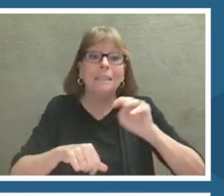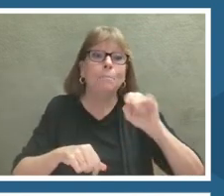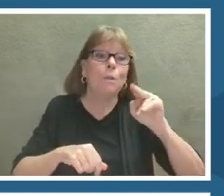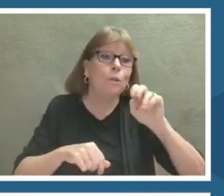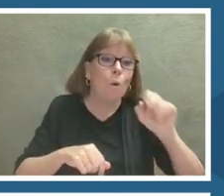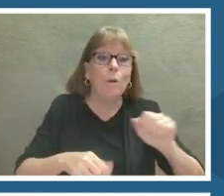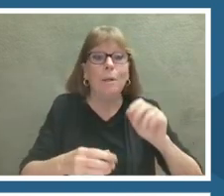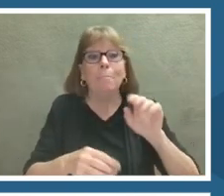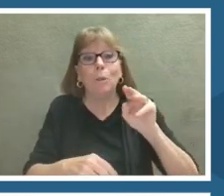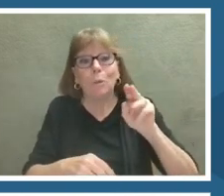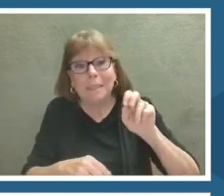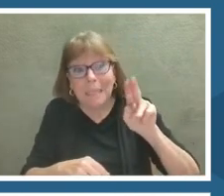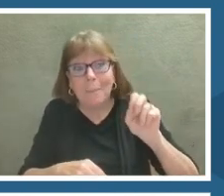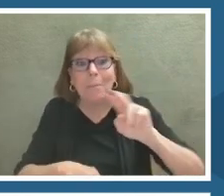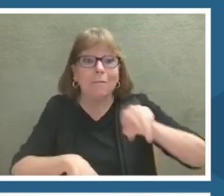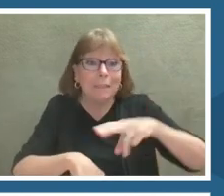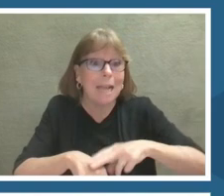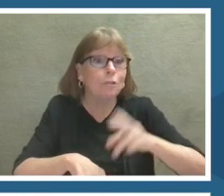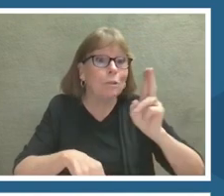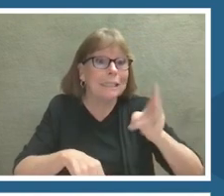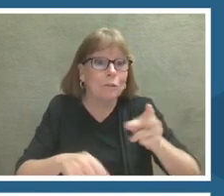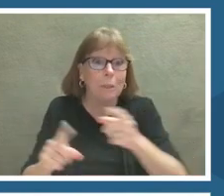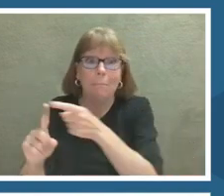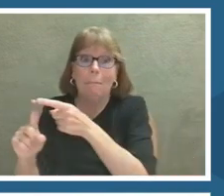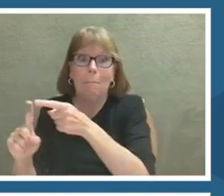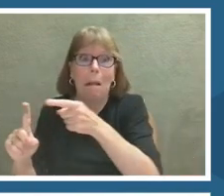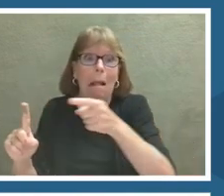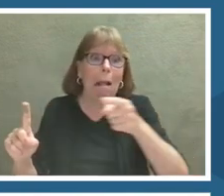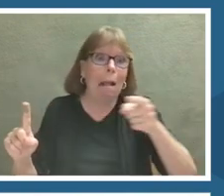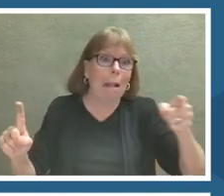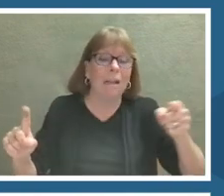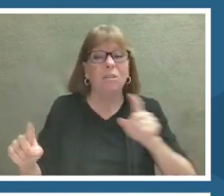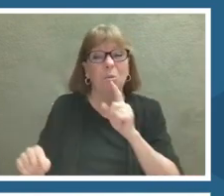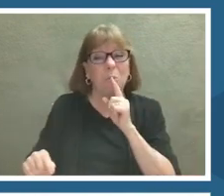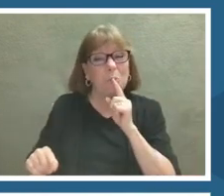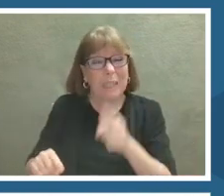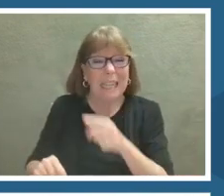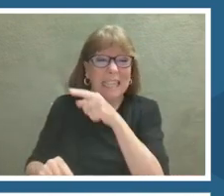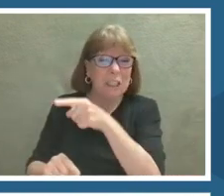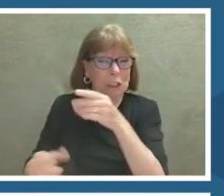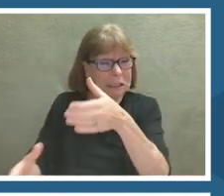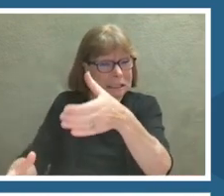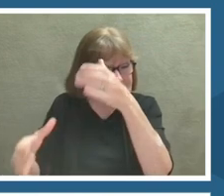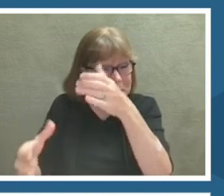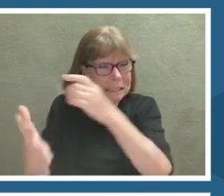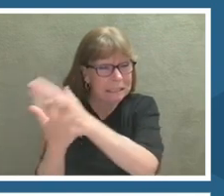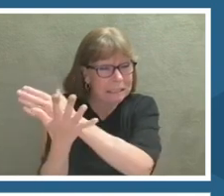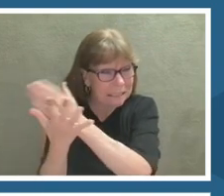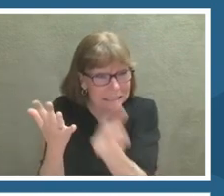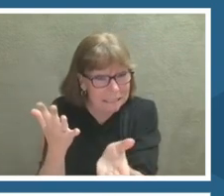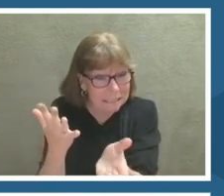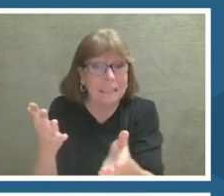Believe me, that title is not long enough, she needs at least DeLisi Mother of Dragons,